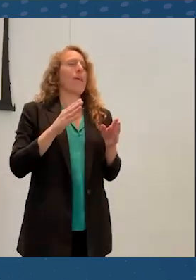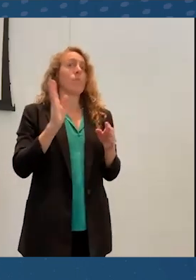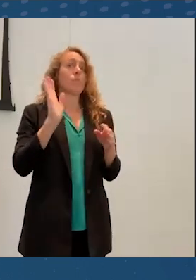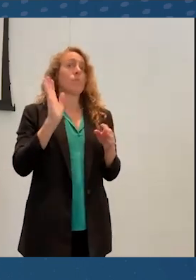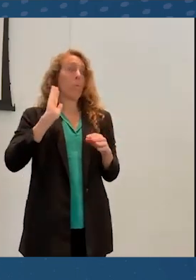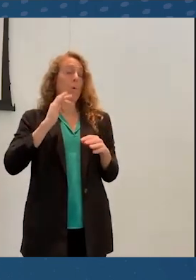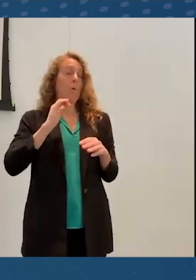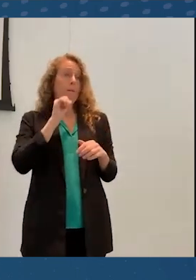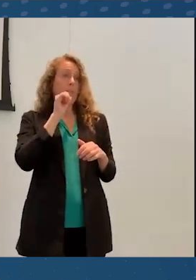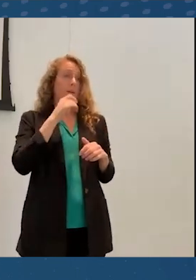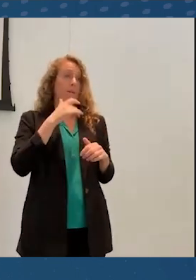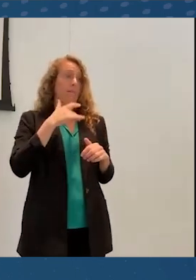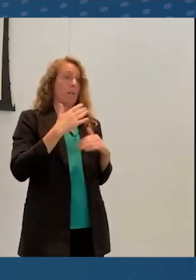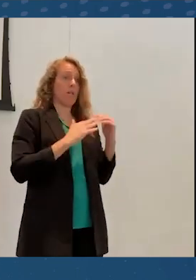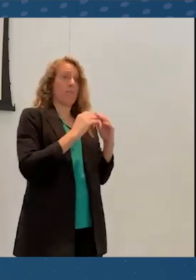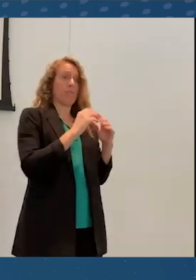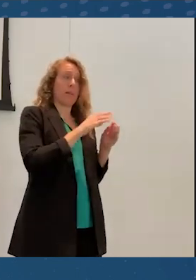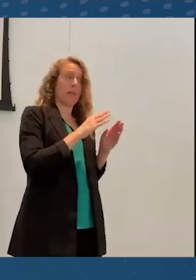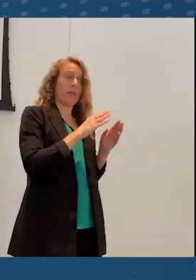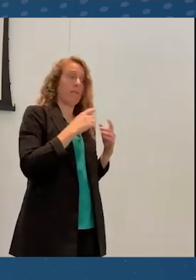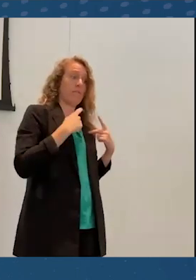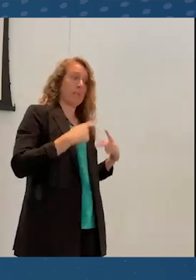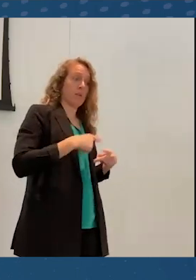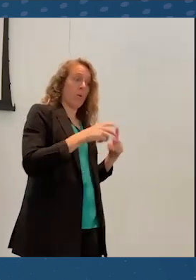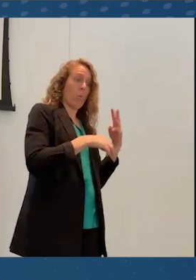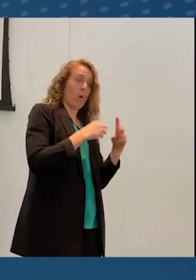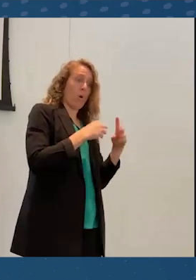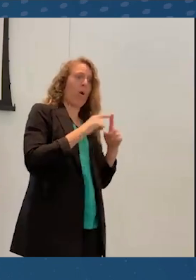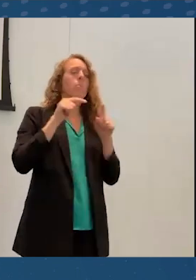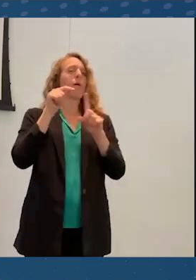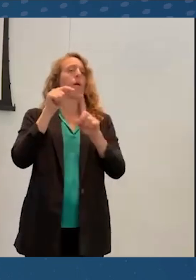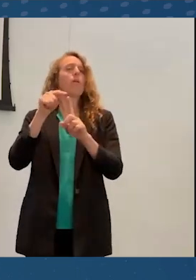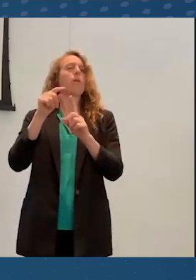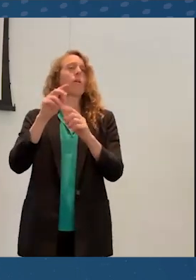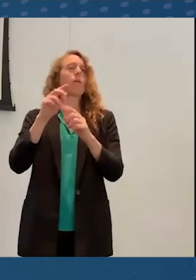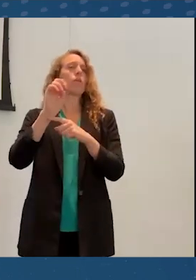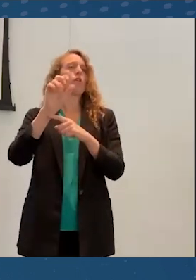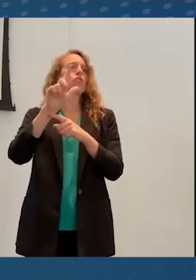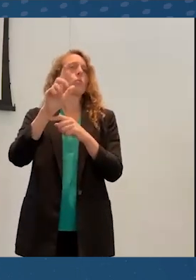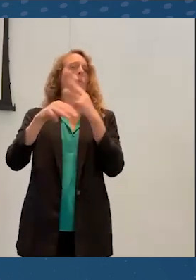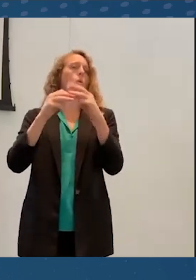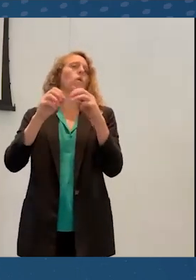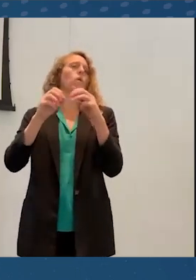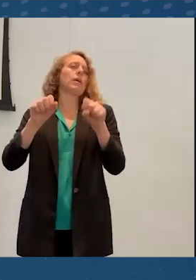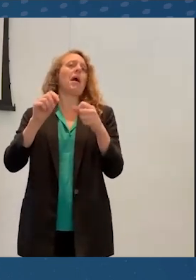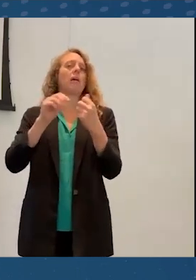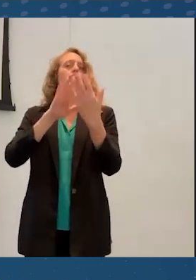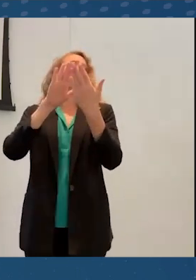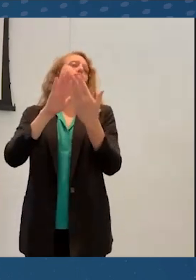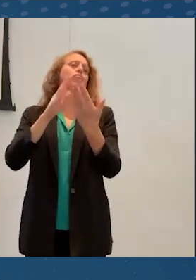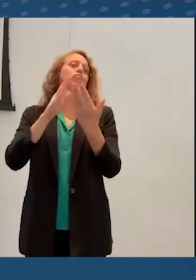So I think the opportunities for accessible virtual platforms